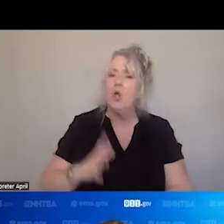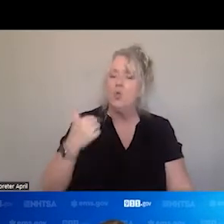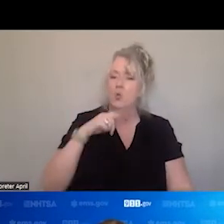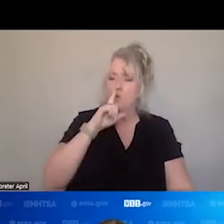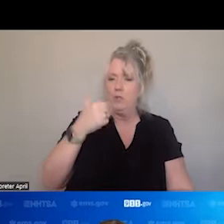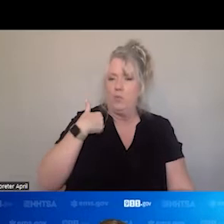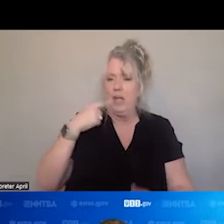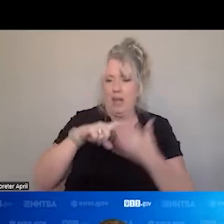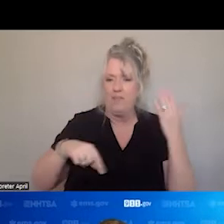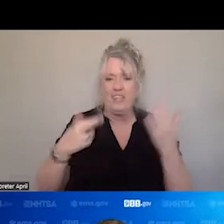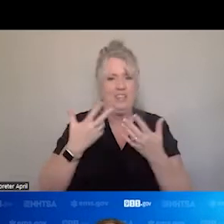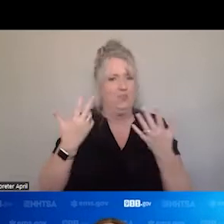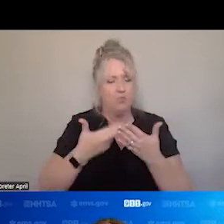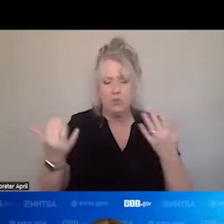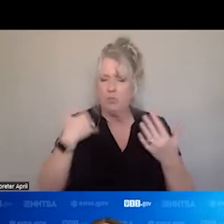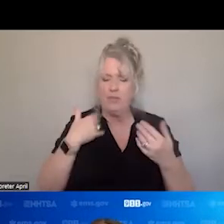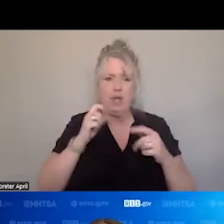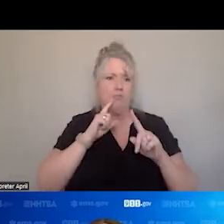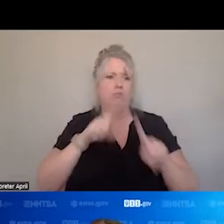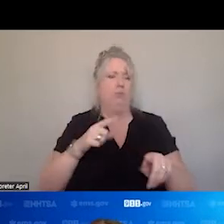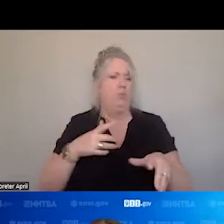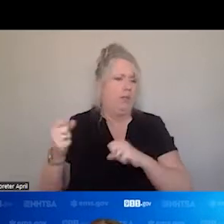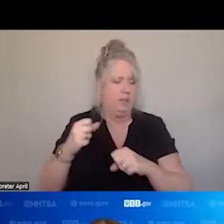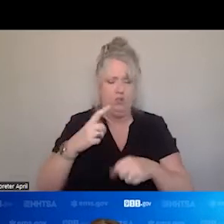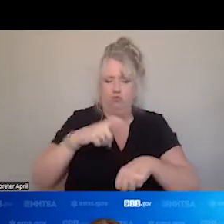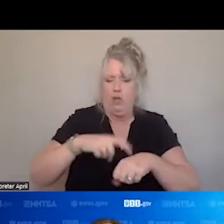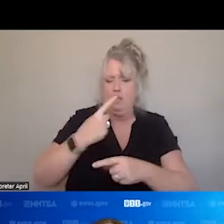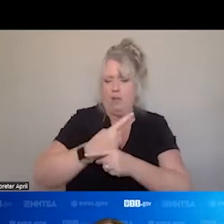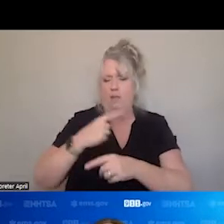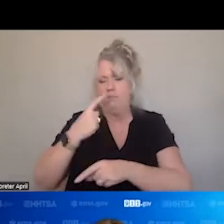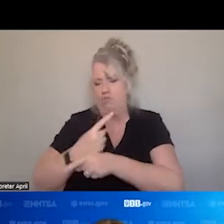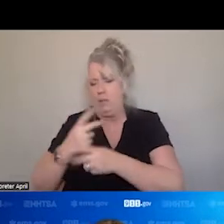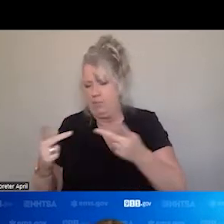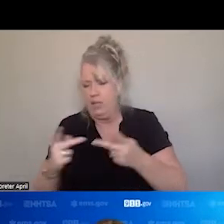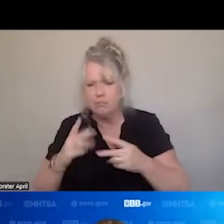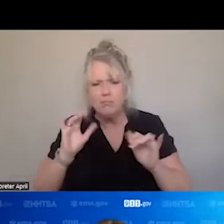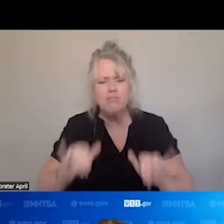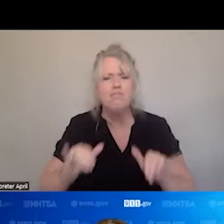RESPOND QUICKLY TO PROVIDE THE RIGHT CARE, RIGHT TIME, RIGHT PLACE. WE RECOGNIZE THAT THERE